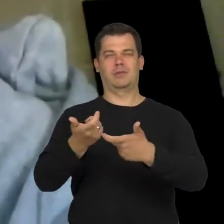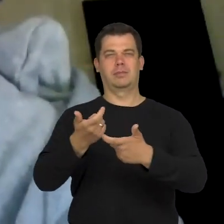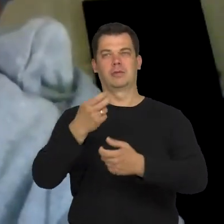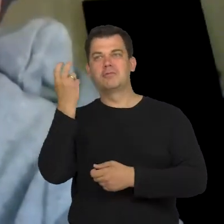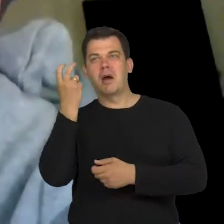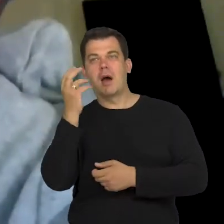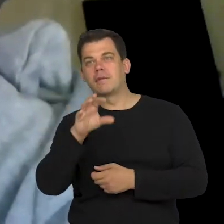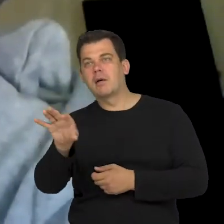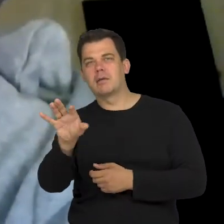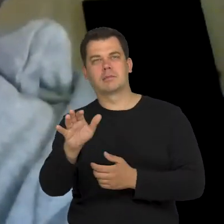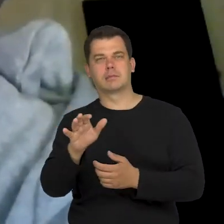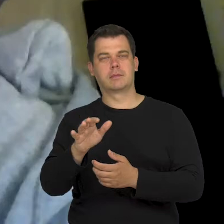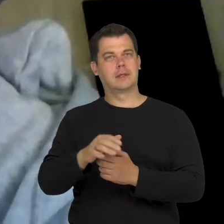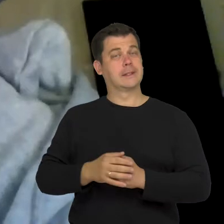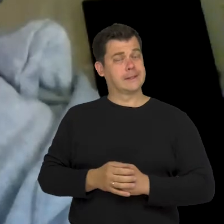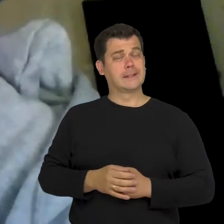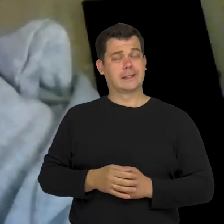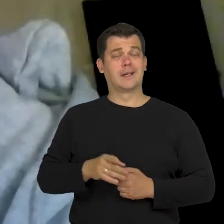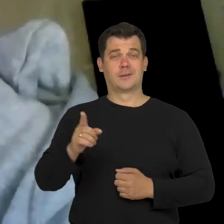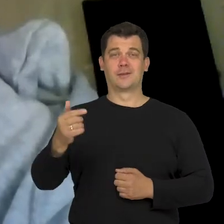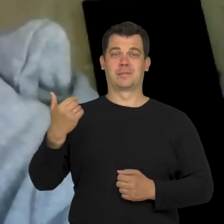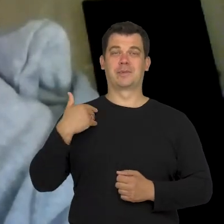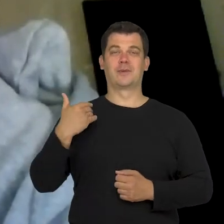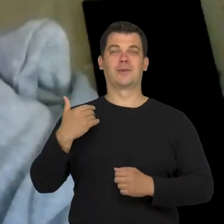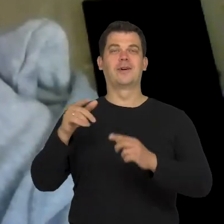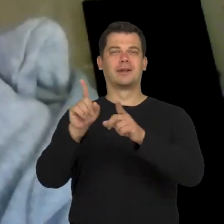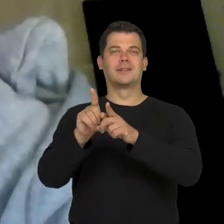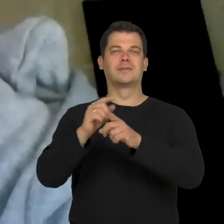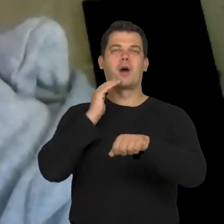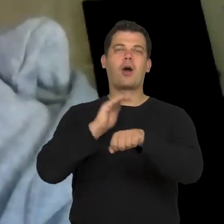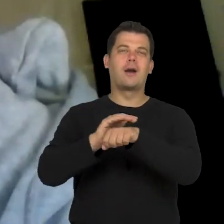And I had to, just like my friends